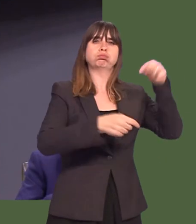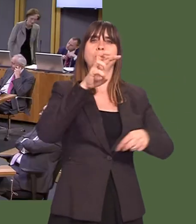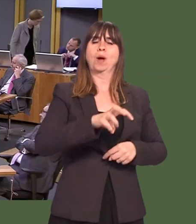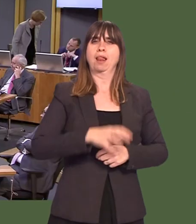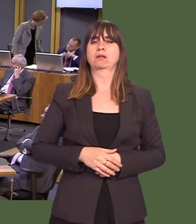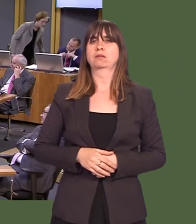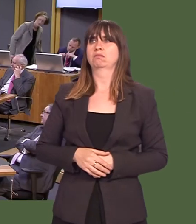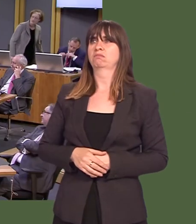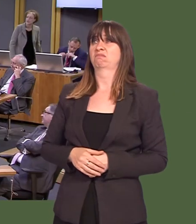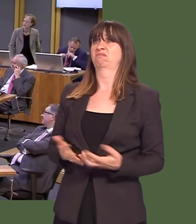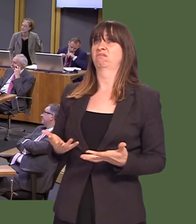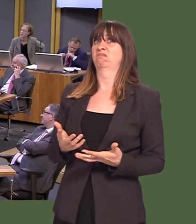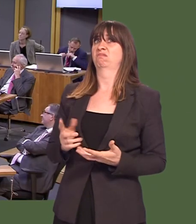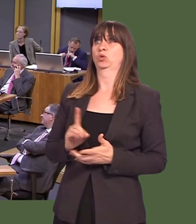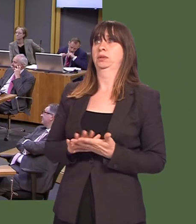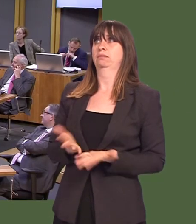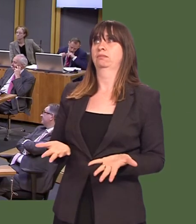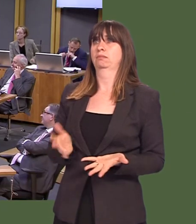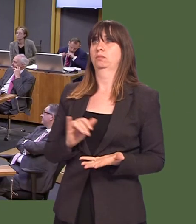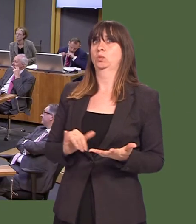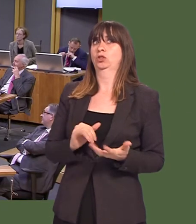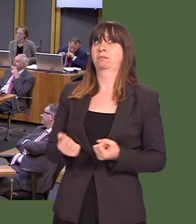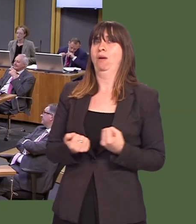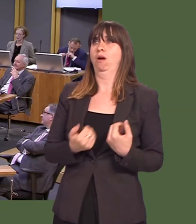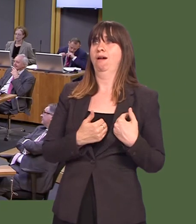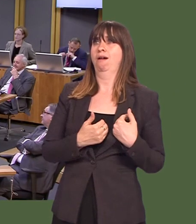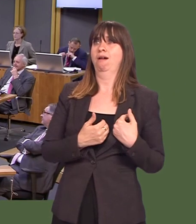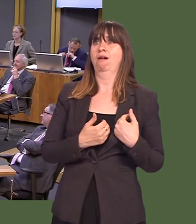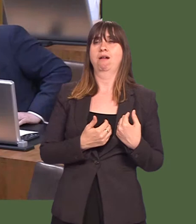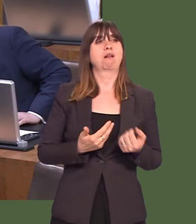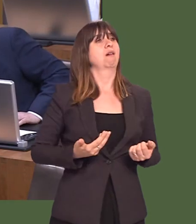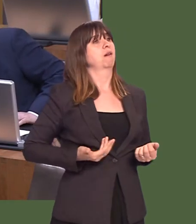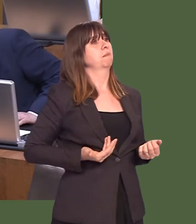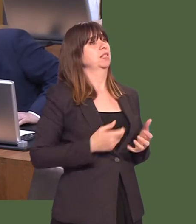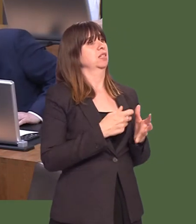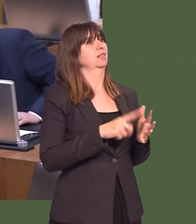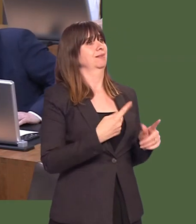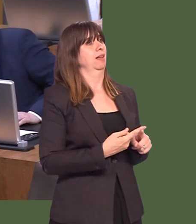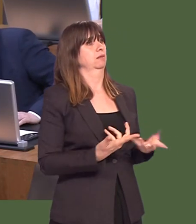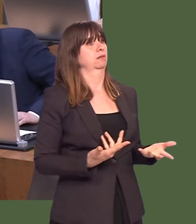Carwyn Jones: Iím not sure what powers sheís referring to. Many of the issues she refers to are not devolved.